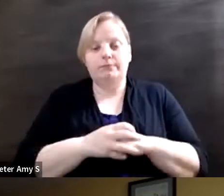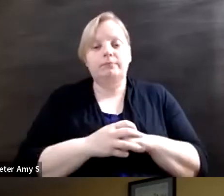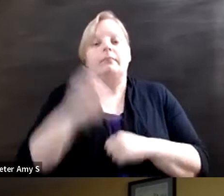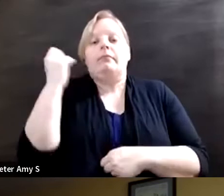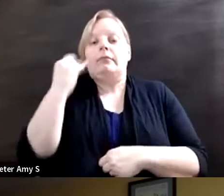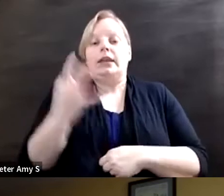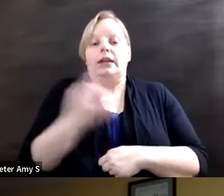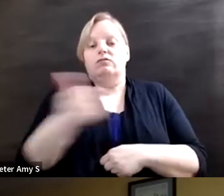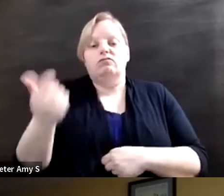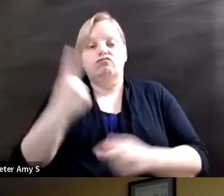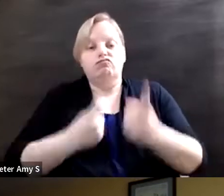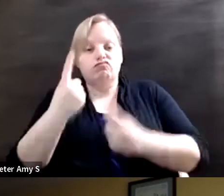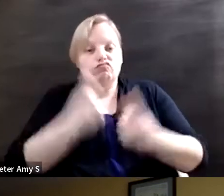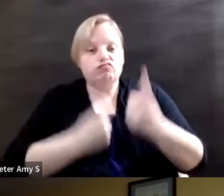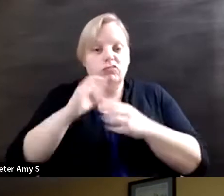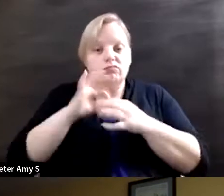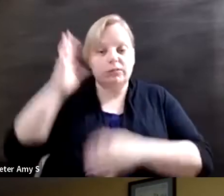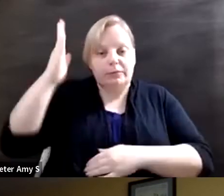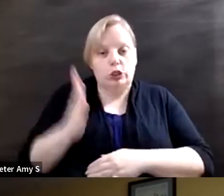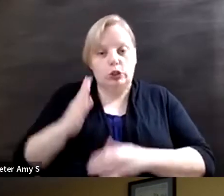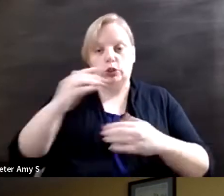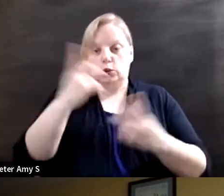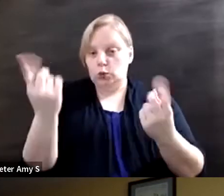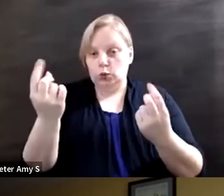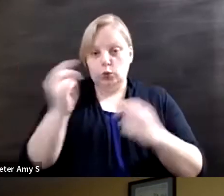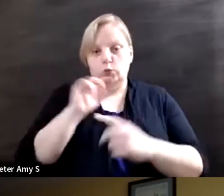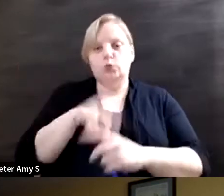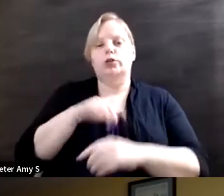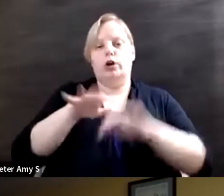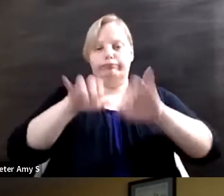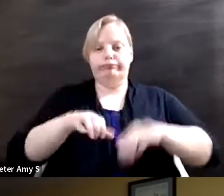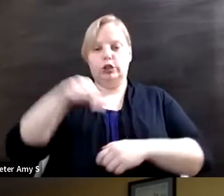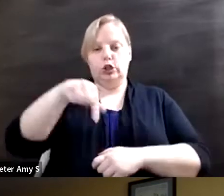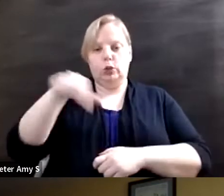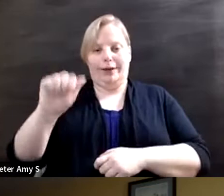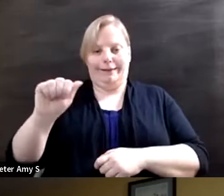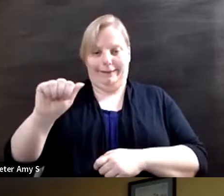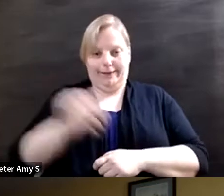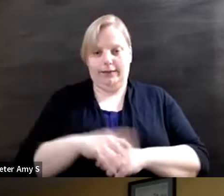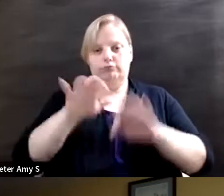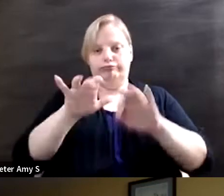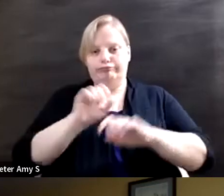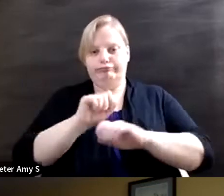our speakers a reminder to put those in the Q&A session chat and we will also be having poll